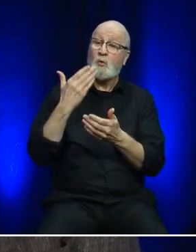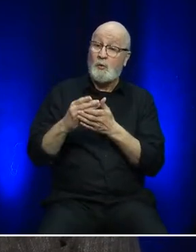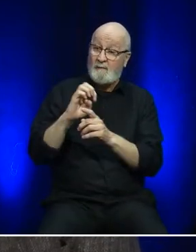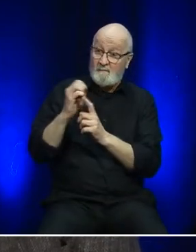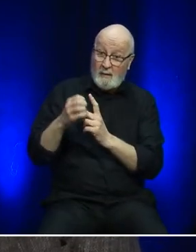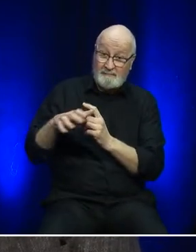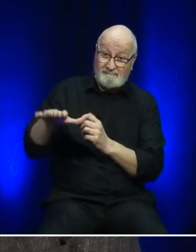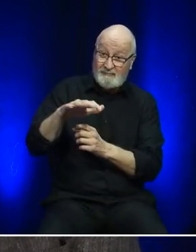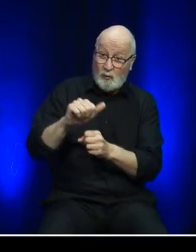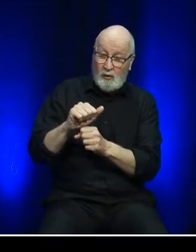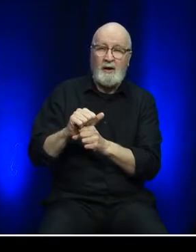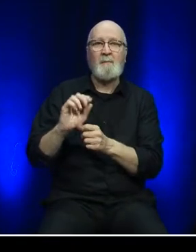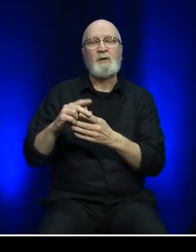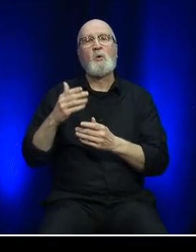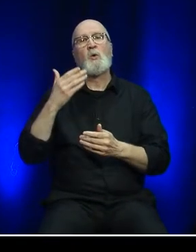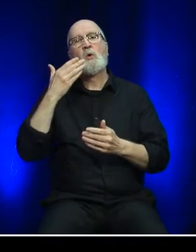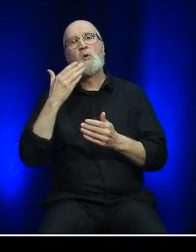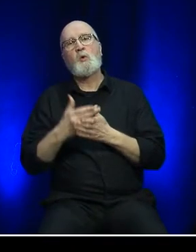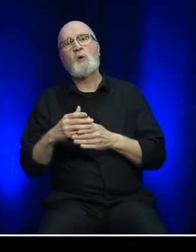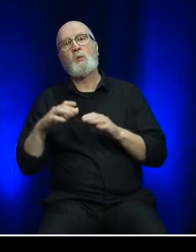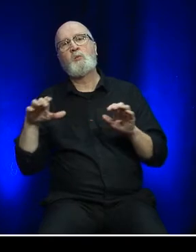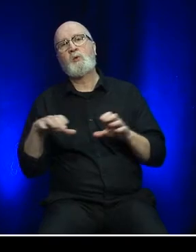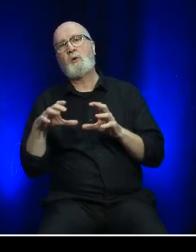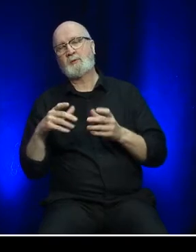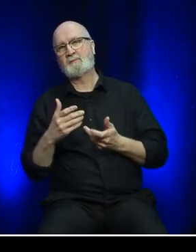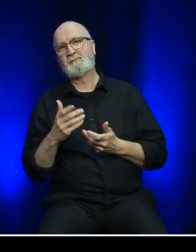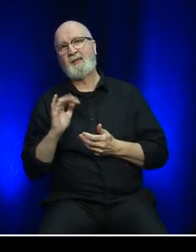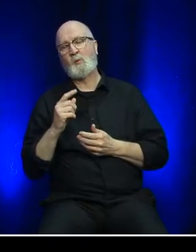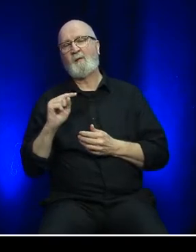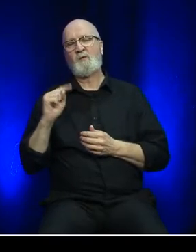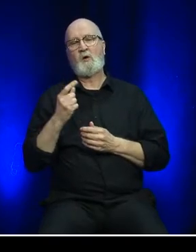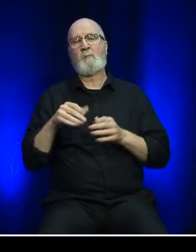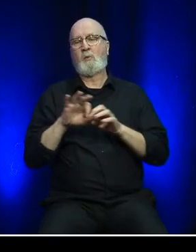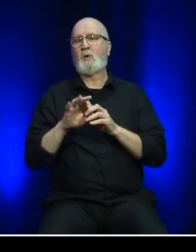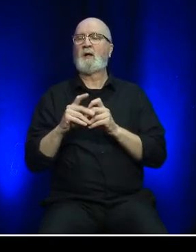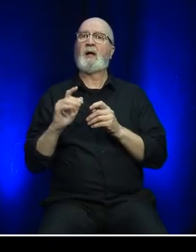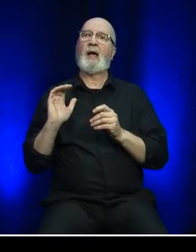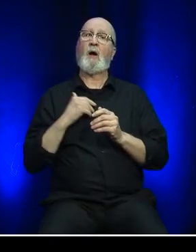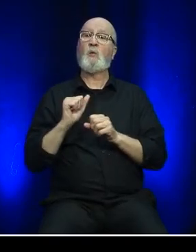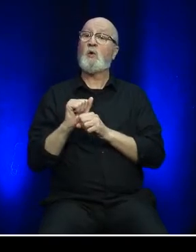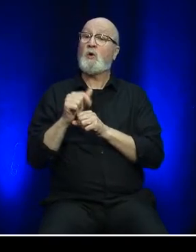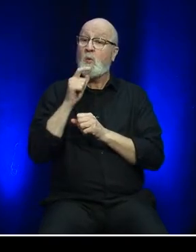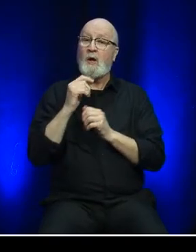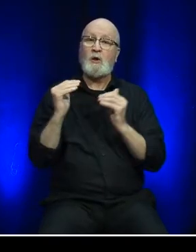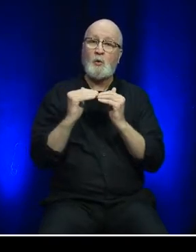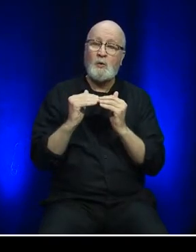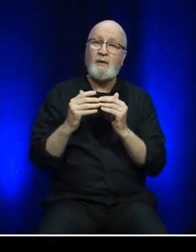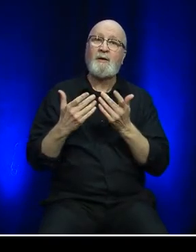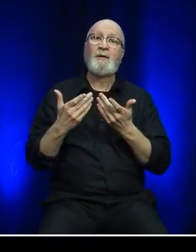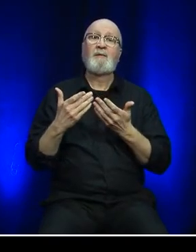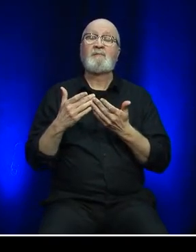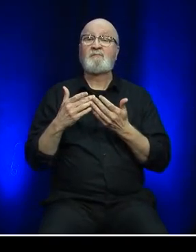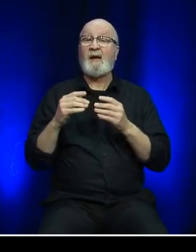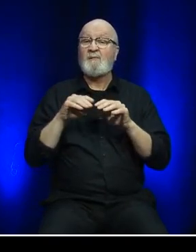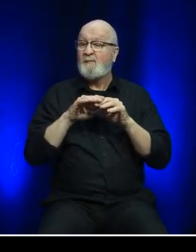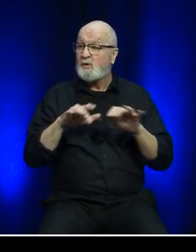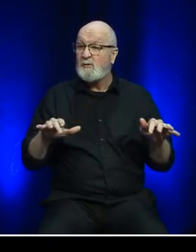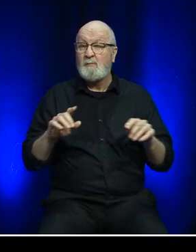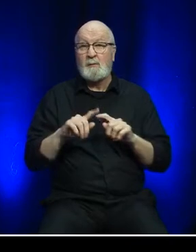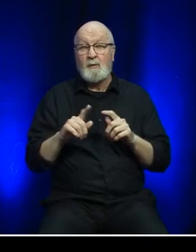That is why we are continuing to place a priority on equity, diversity, inclusion, and accessibility as key elements